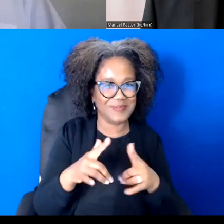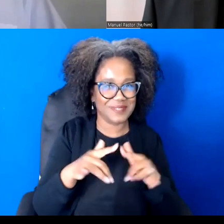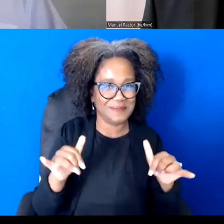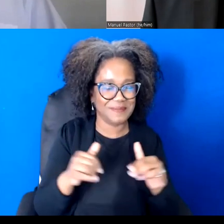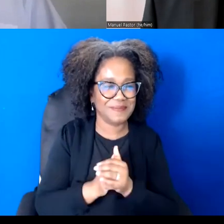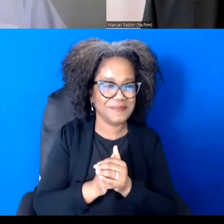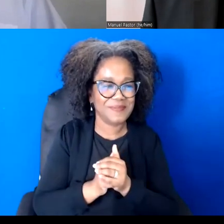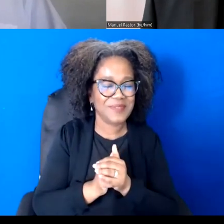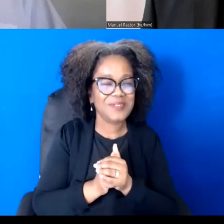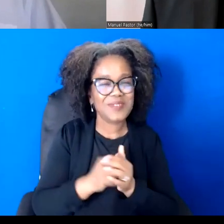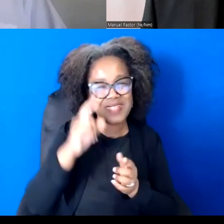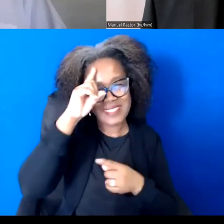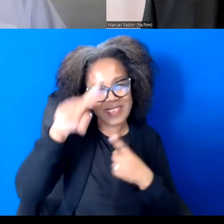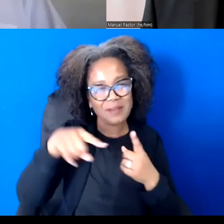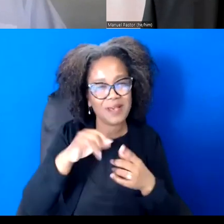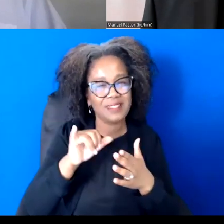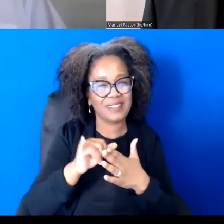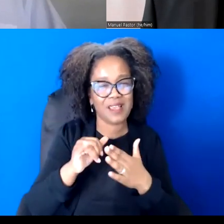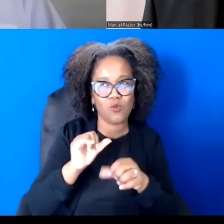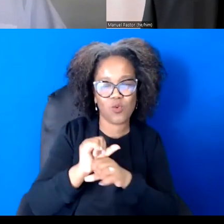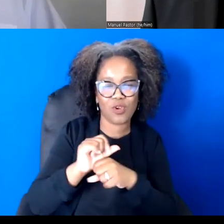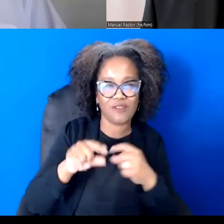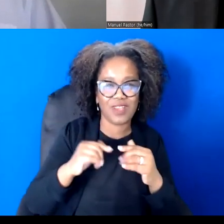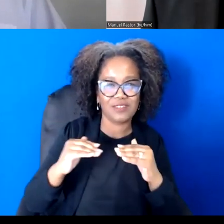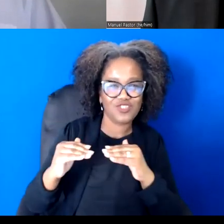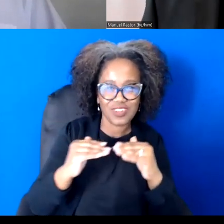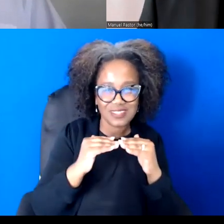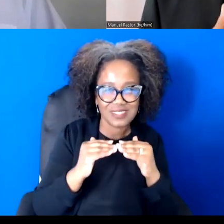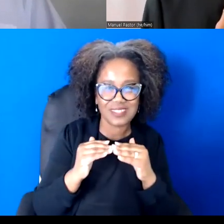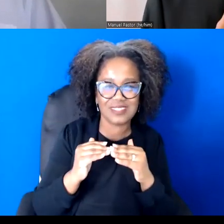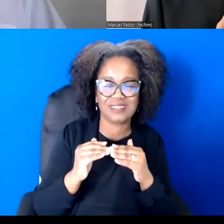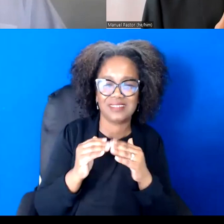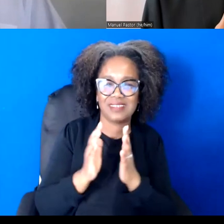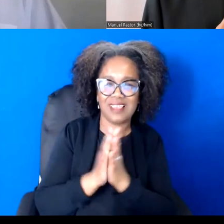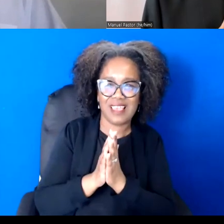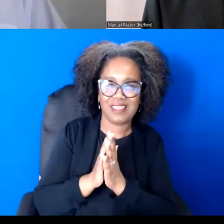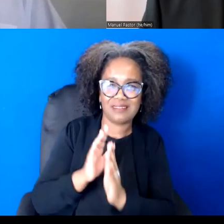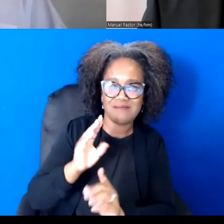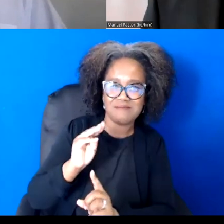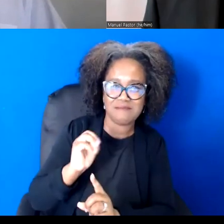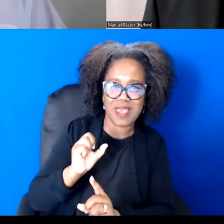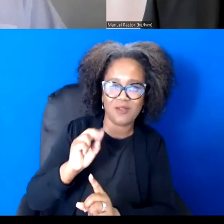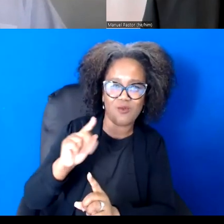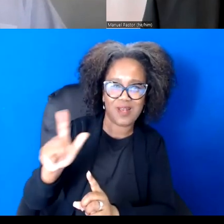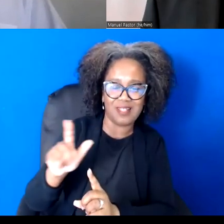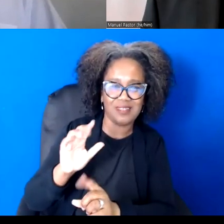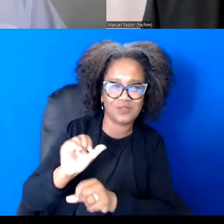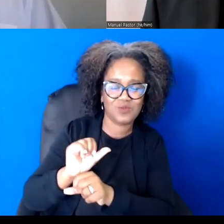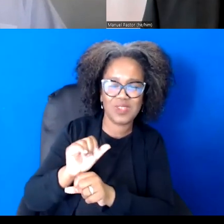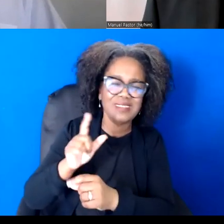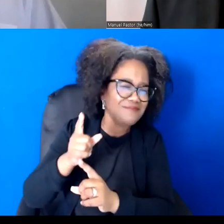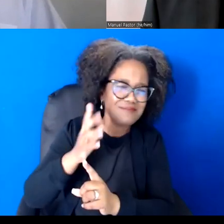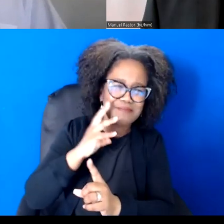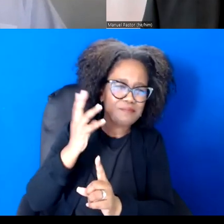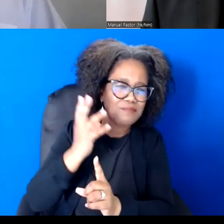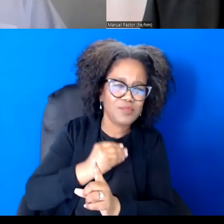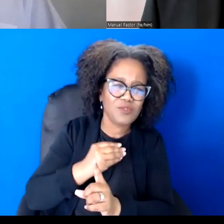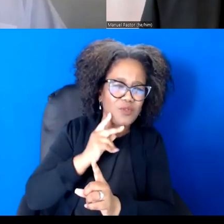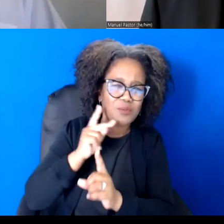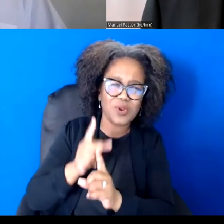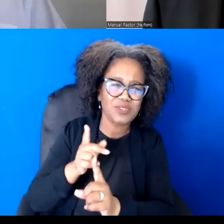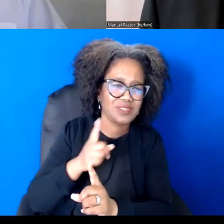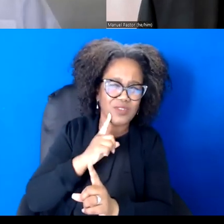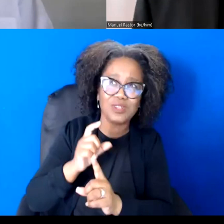Emmanuel is such a lovely person on so many levels and not too bad at dancing either.